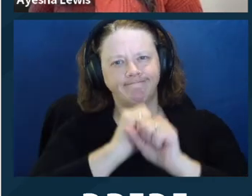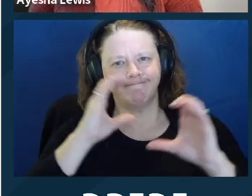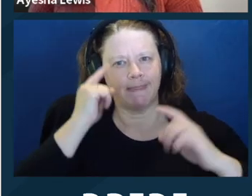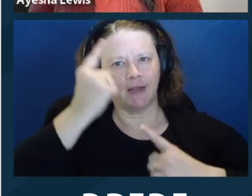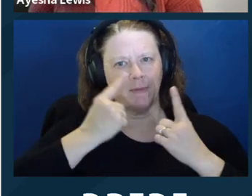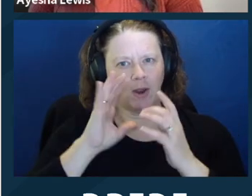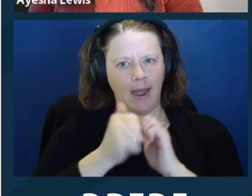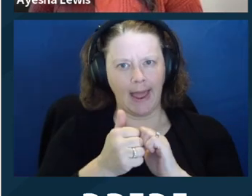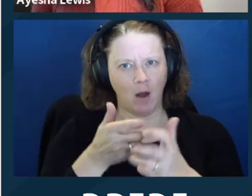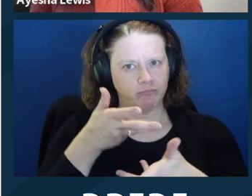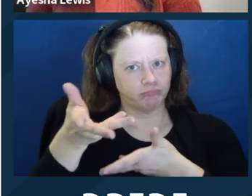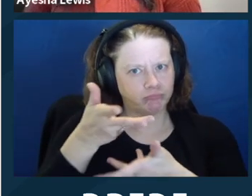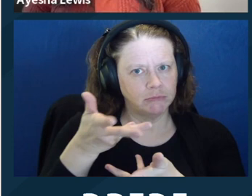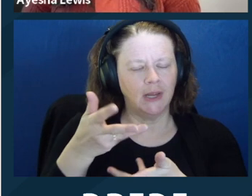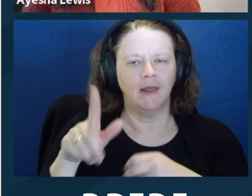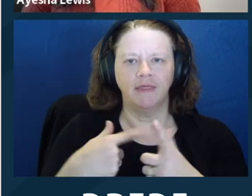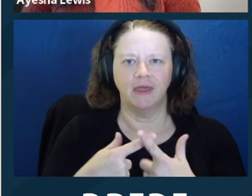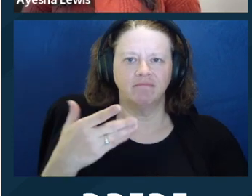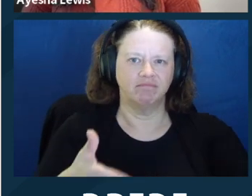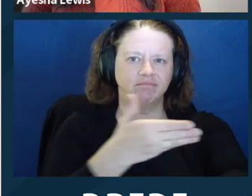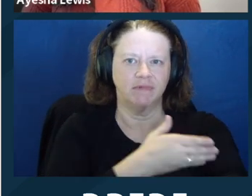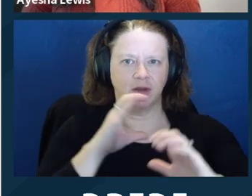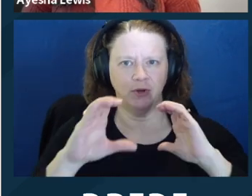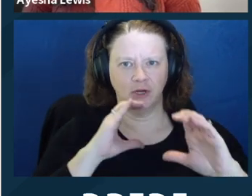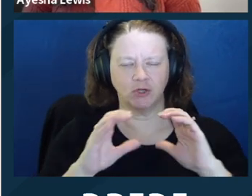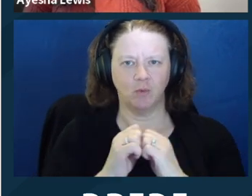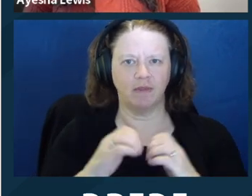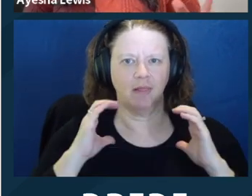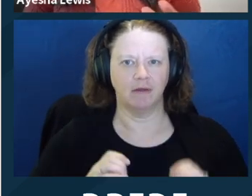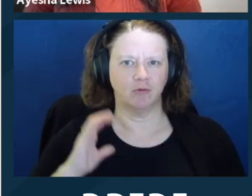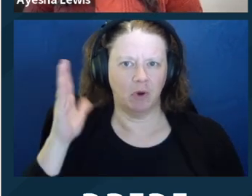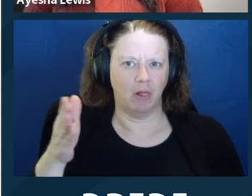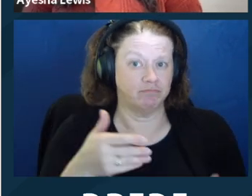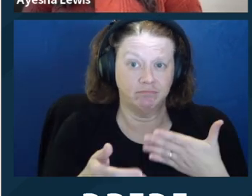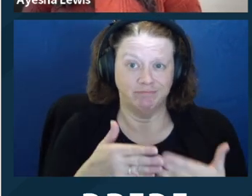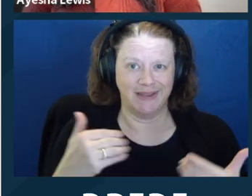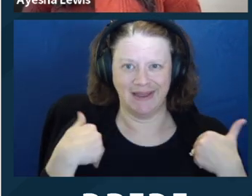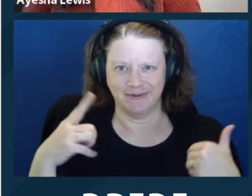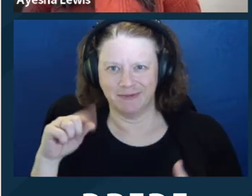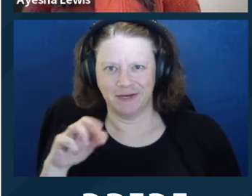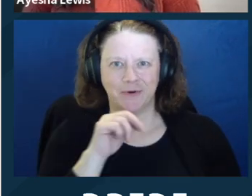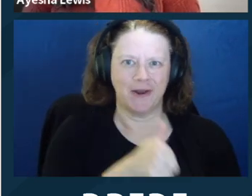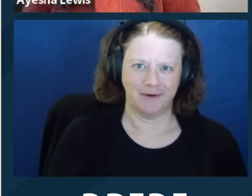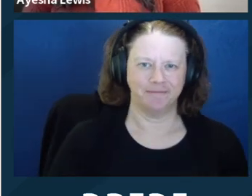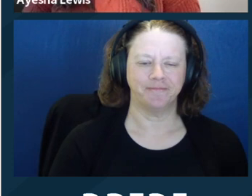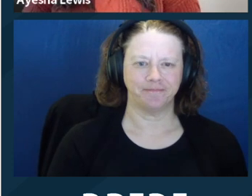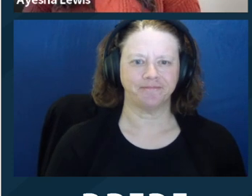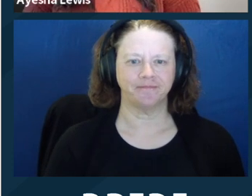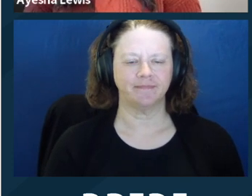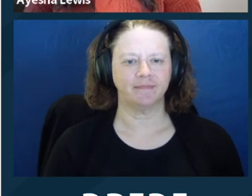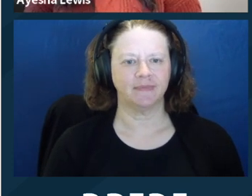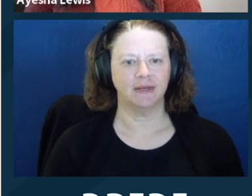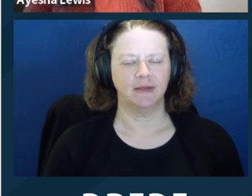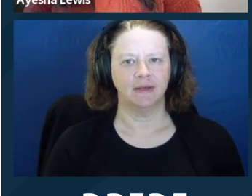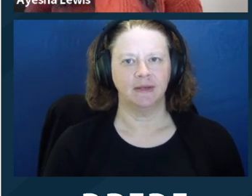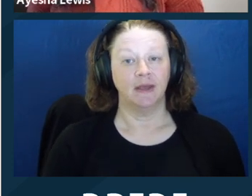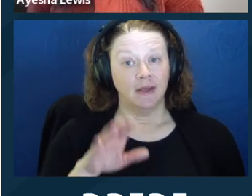This document ‑‑ so this is an example of a plain language retainer. I'm not going